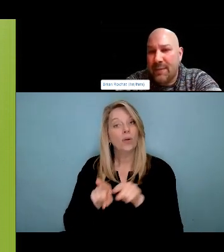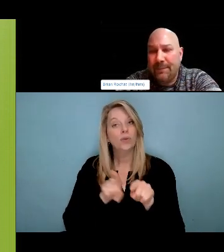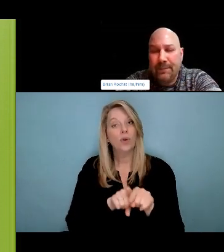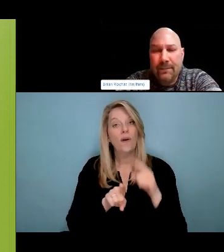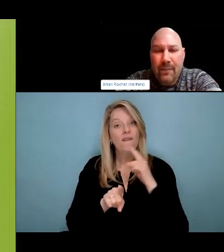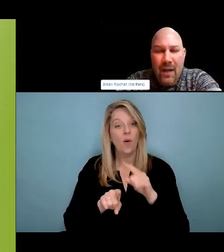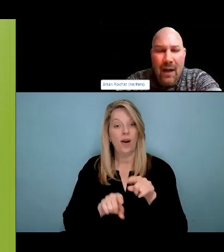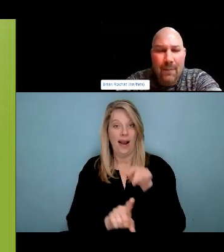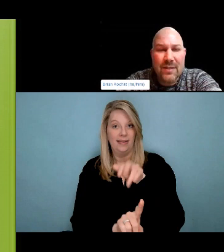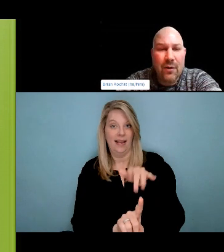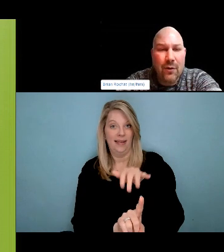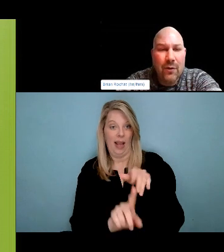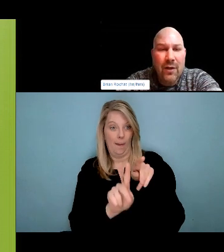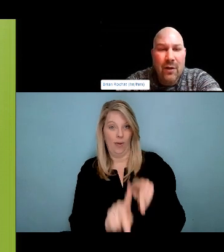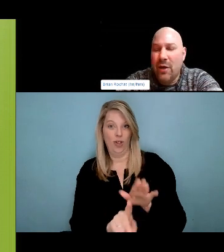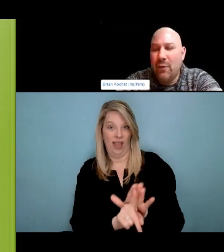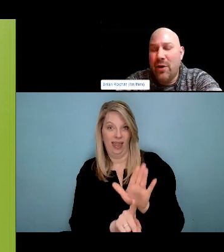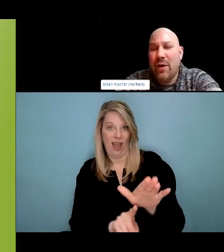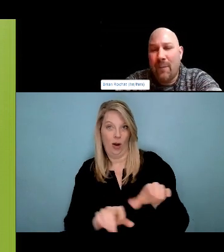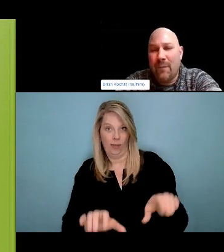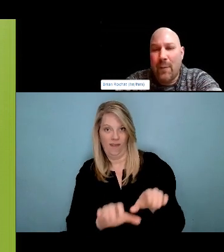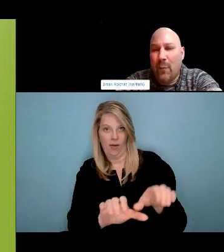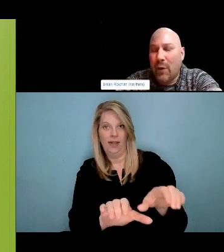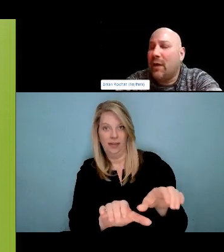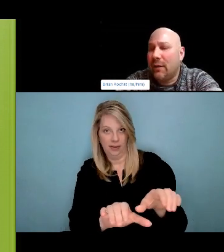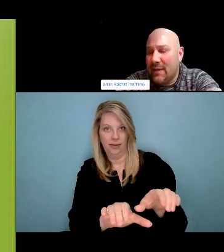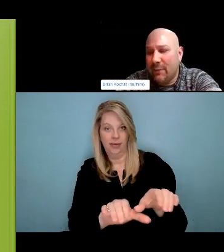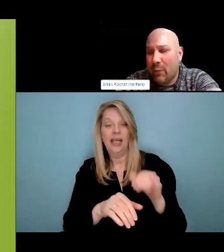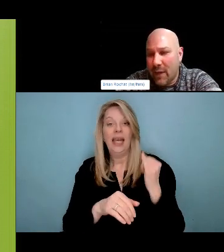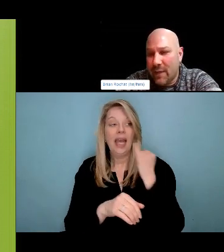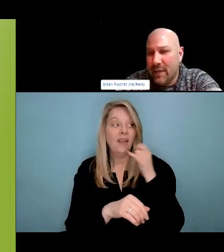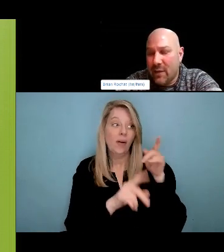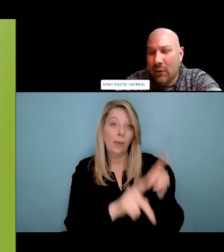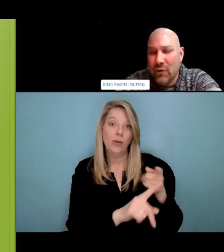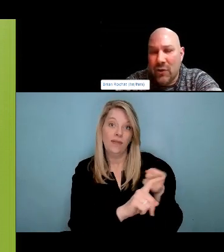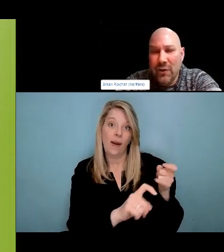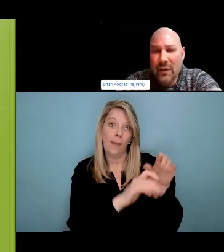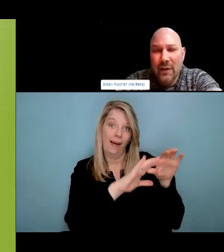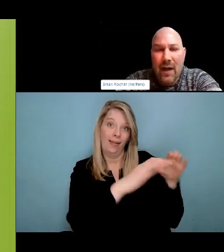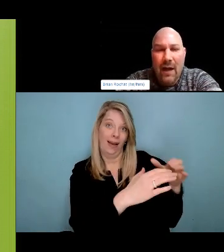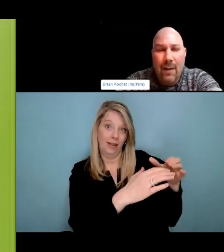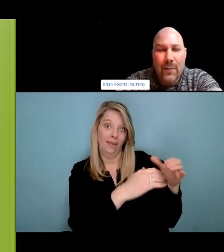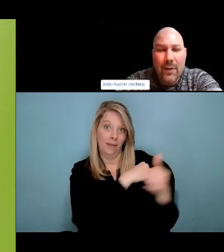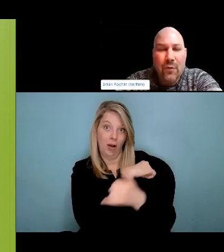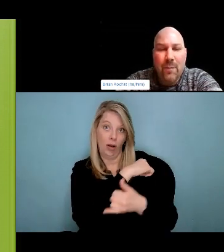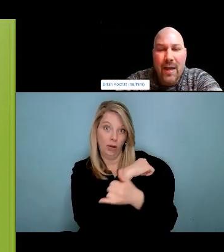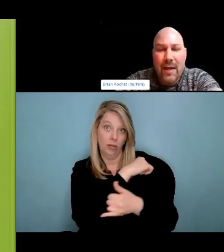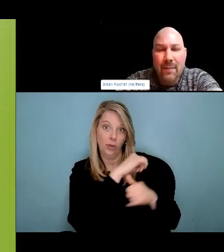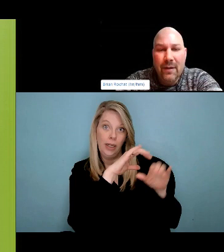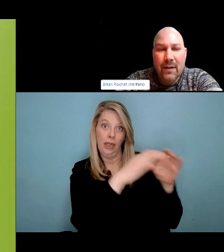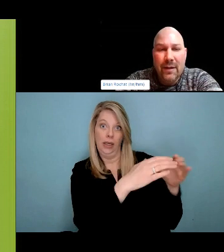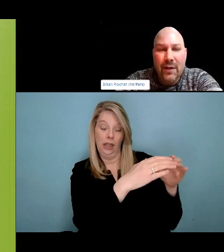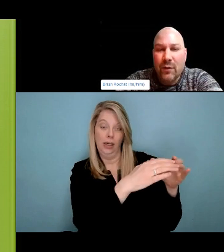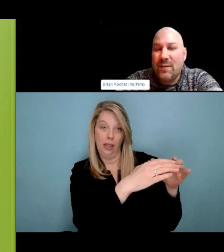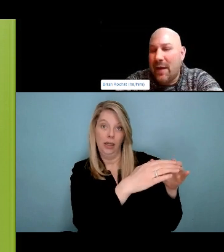to engage in the most amount of harm in our life or take the most, sorry, not the most